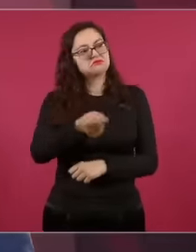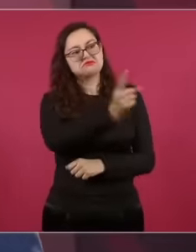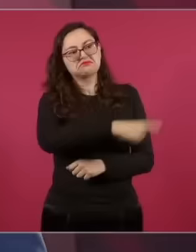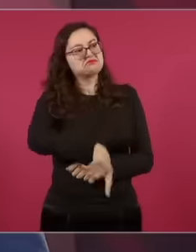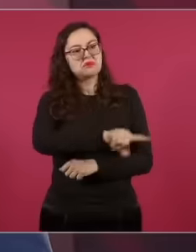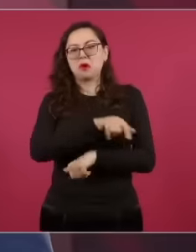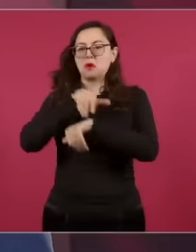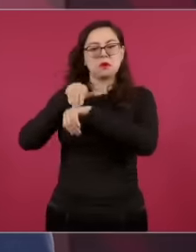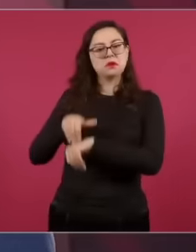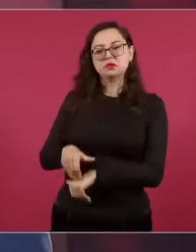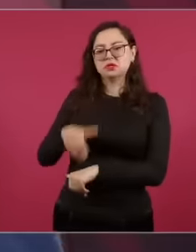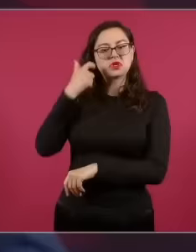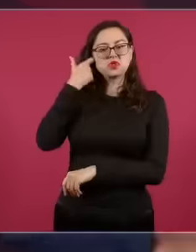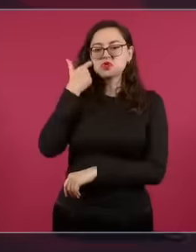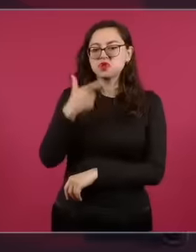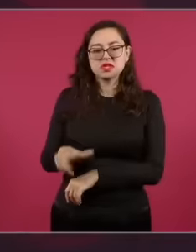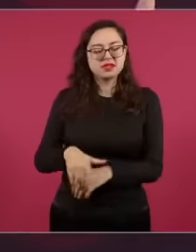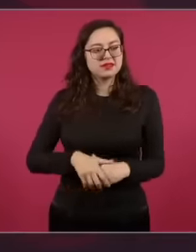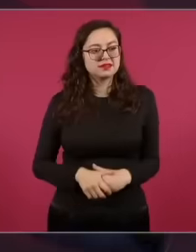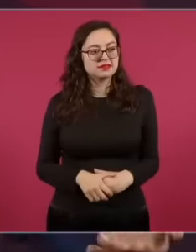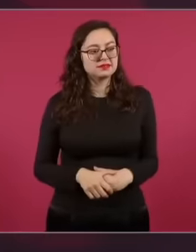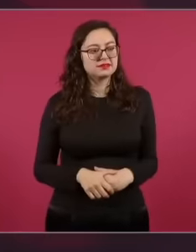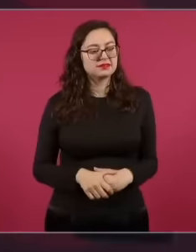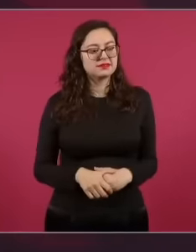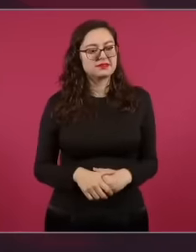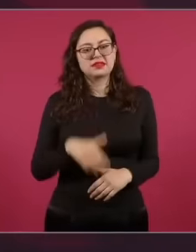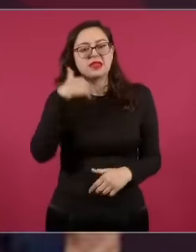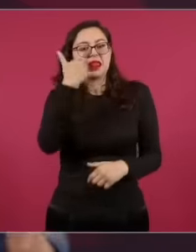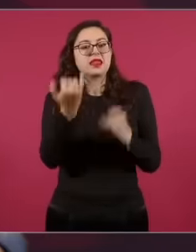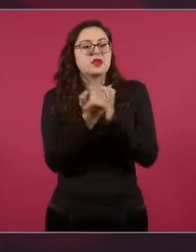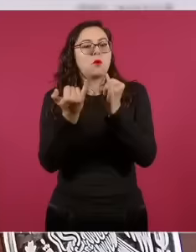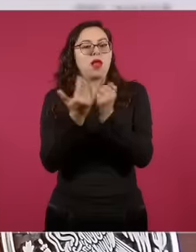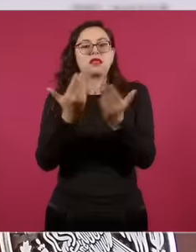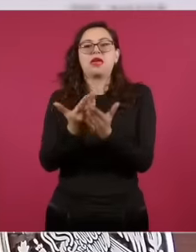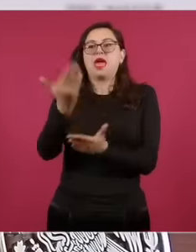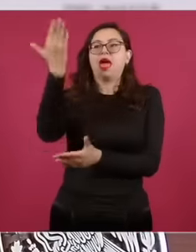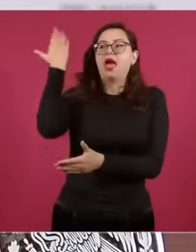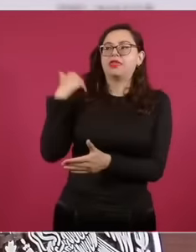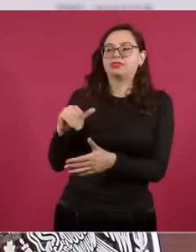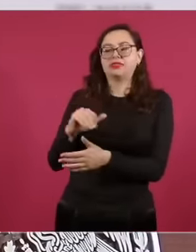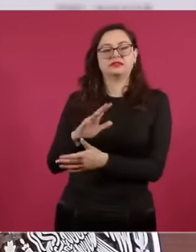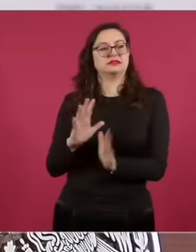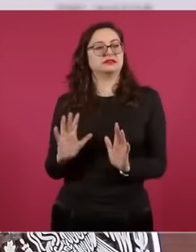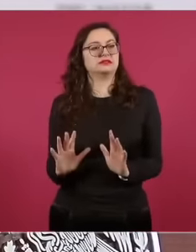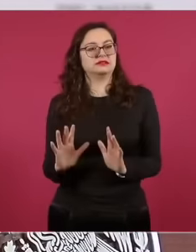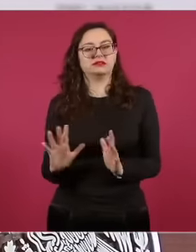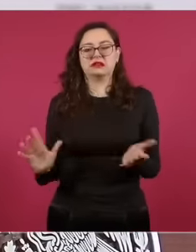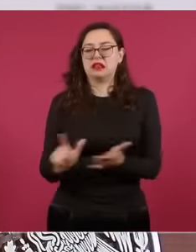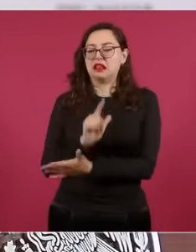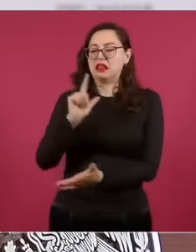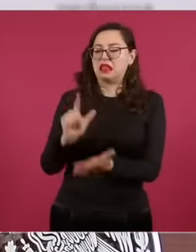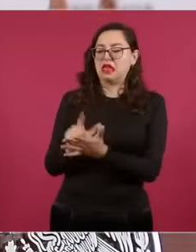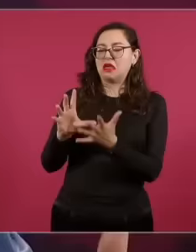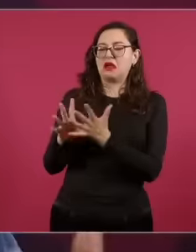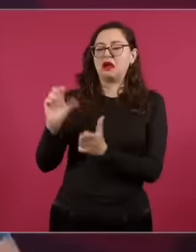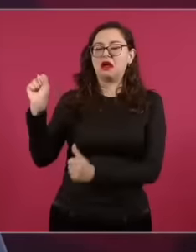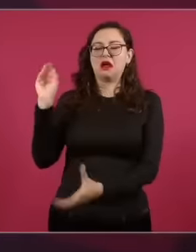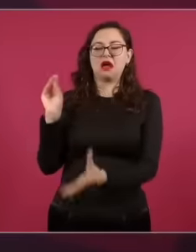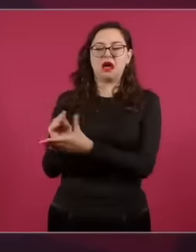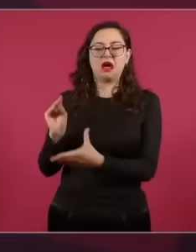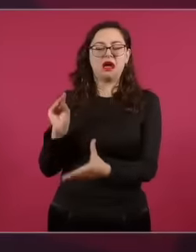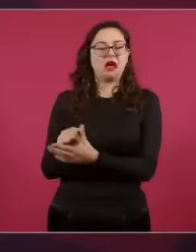want to continue living in a state of crooked bribery that they want to continue